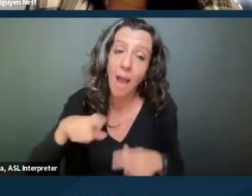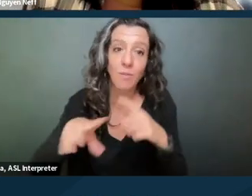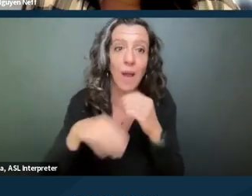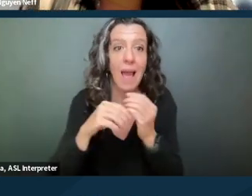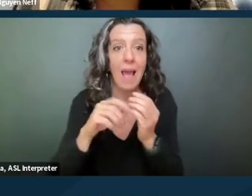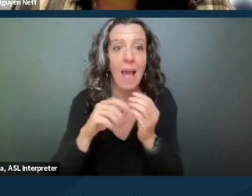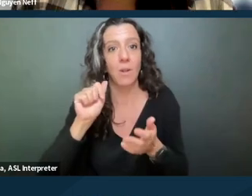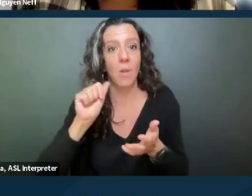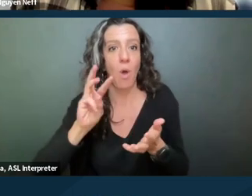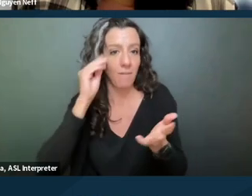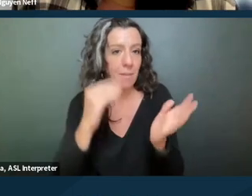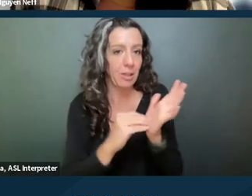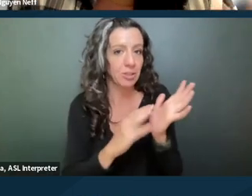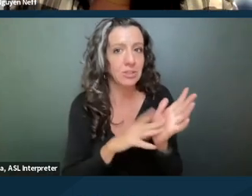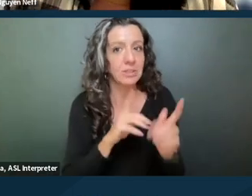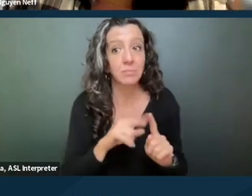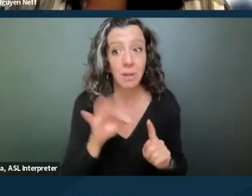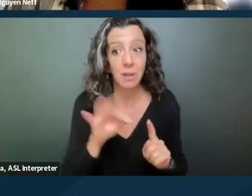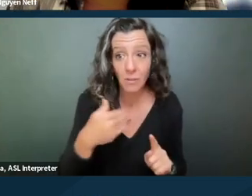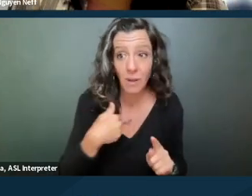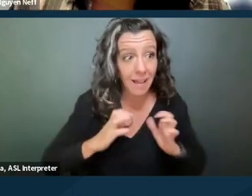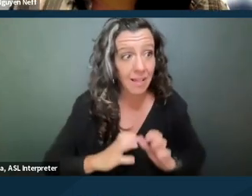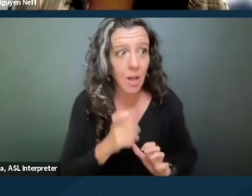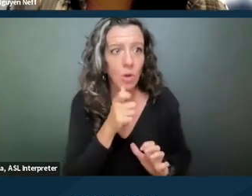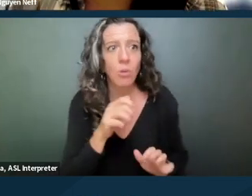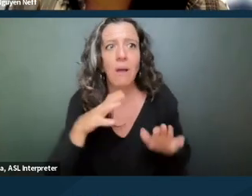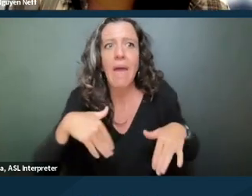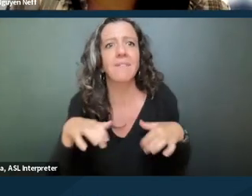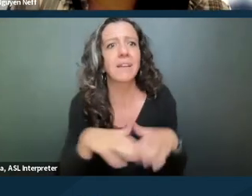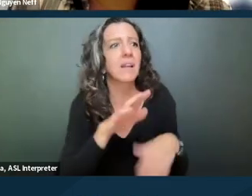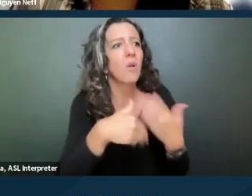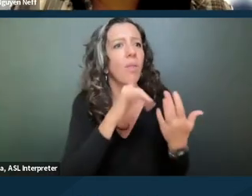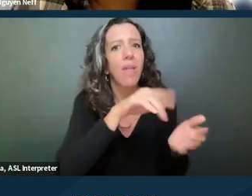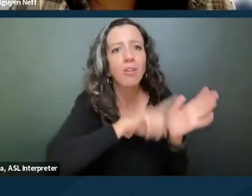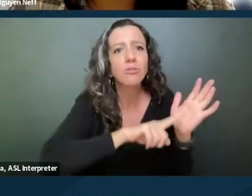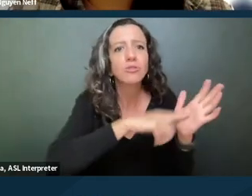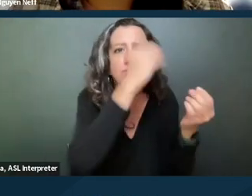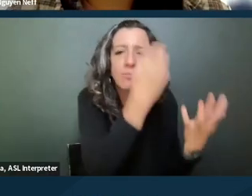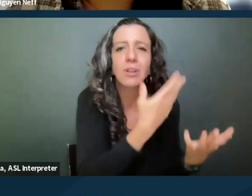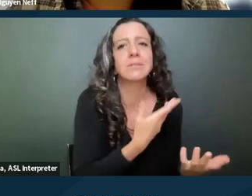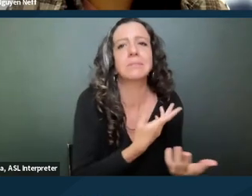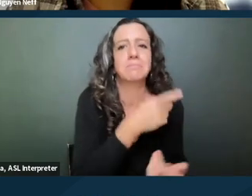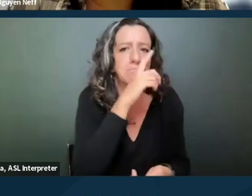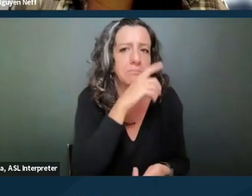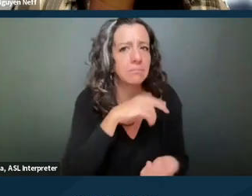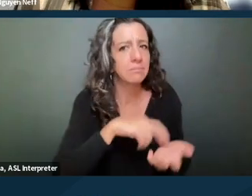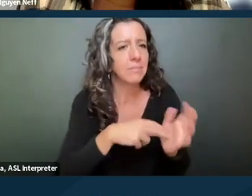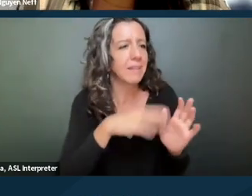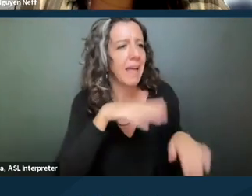Point being that if you have a client who sort of hasn't done all of that, that doesn't mean they haven't put in a proper reasonable accommodation request.